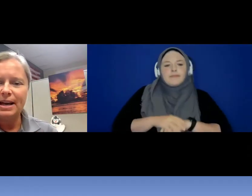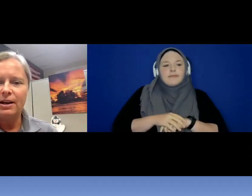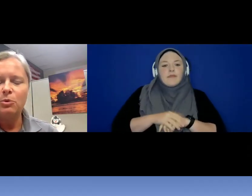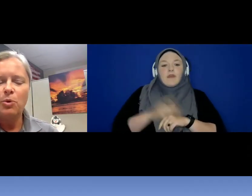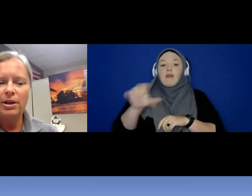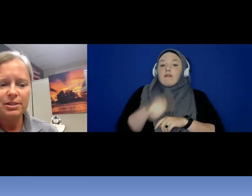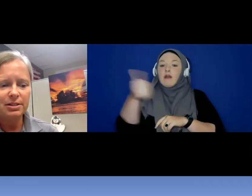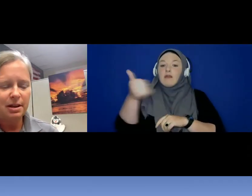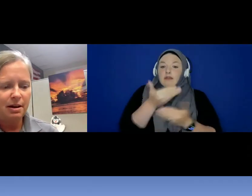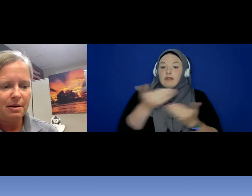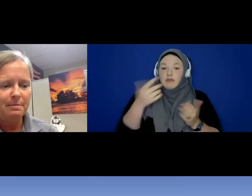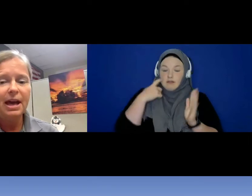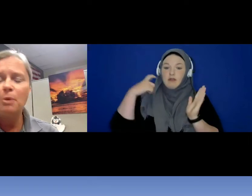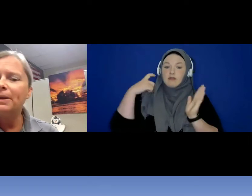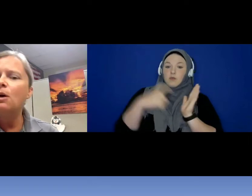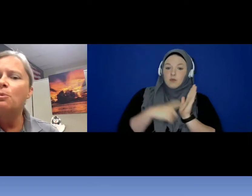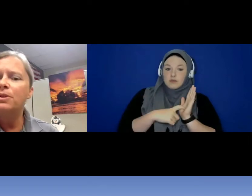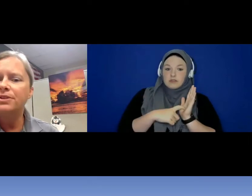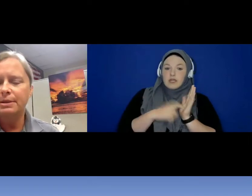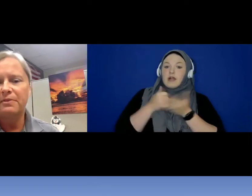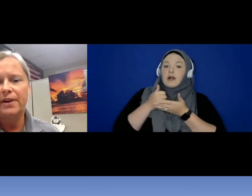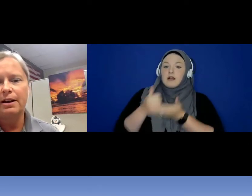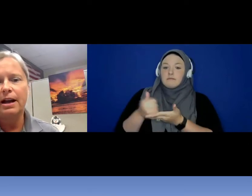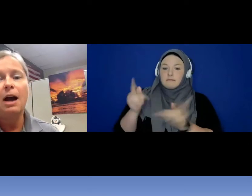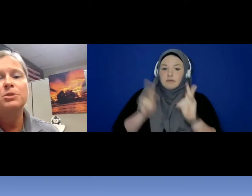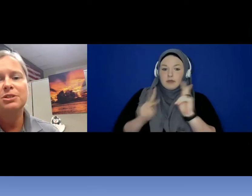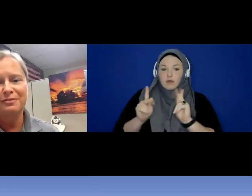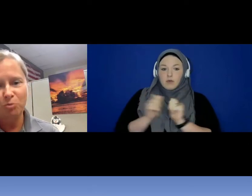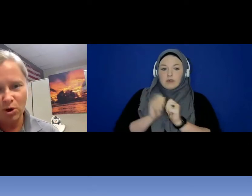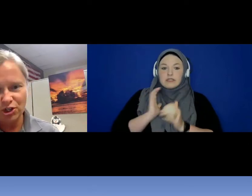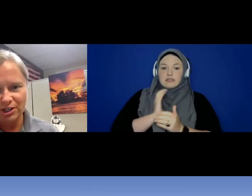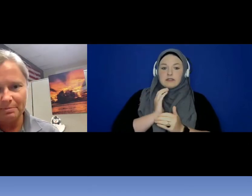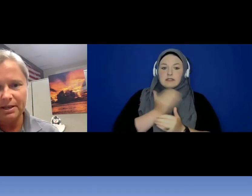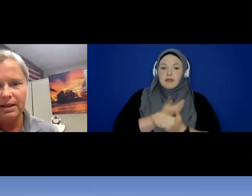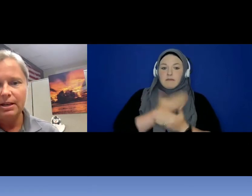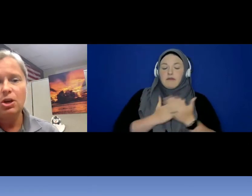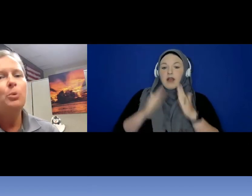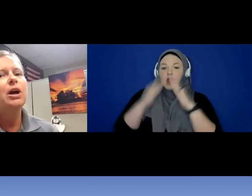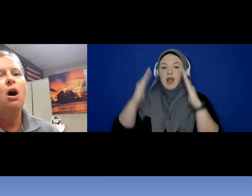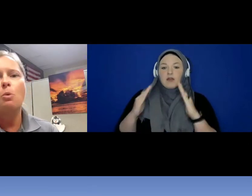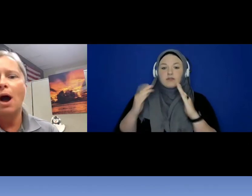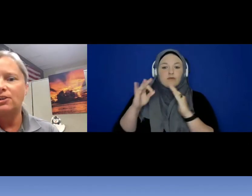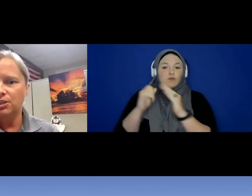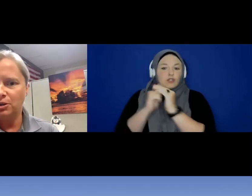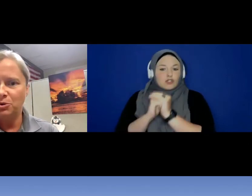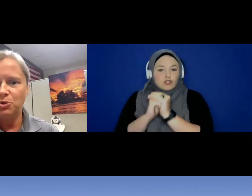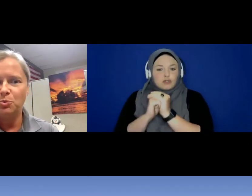was helping out with some of our houses of worship. So, we all watch the news we